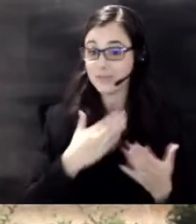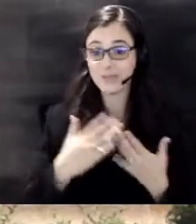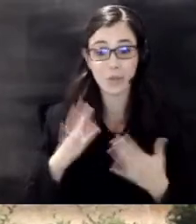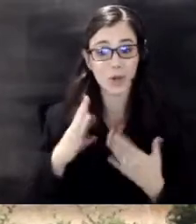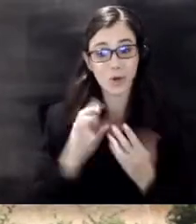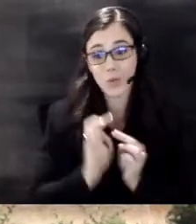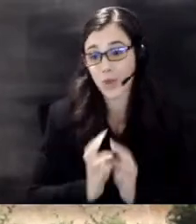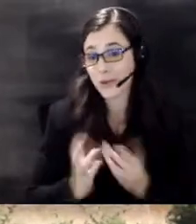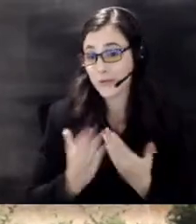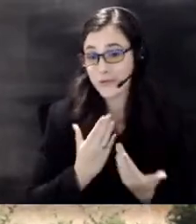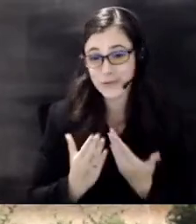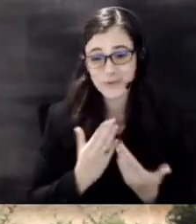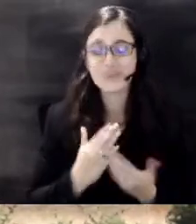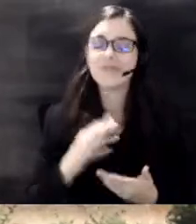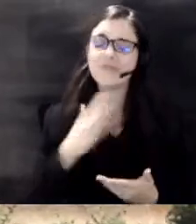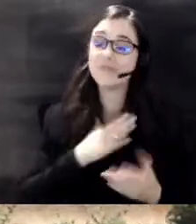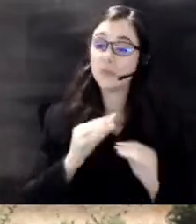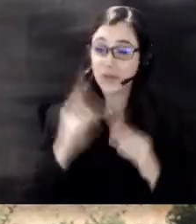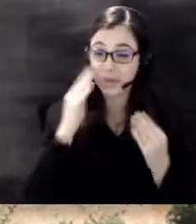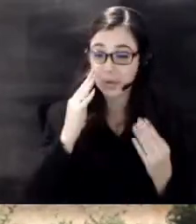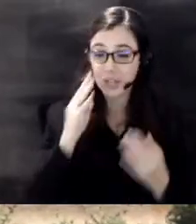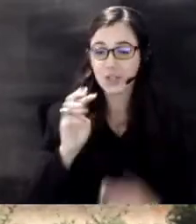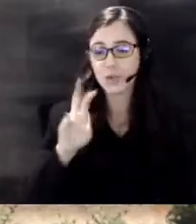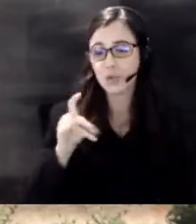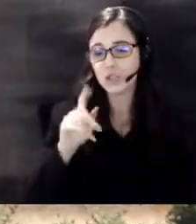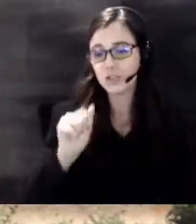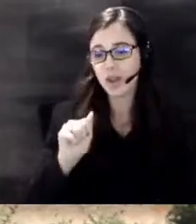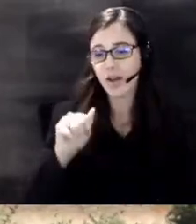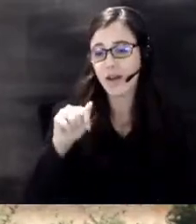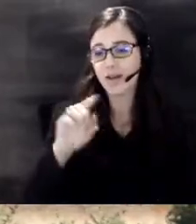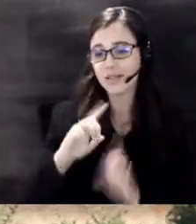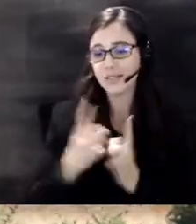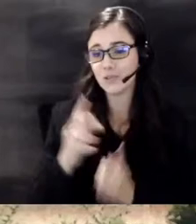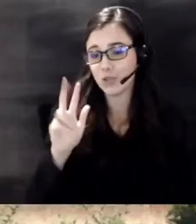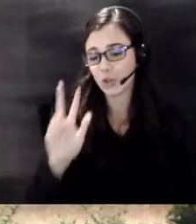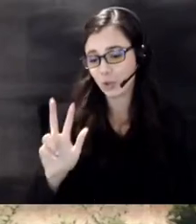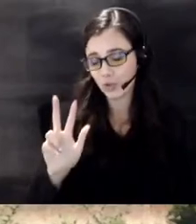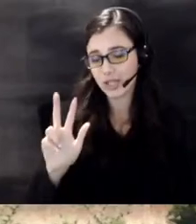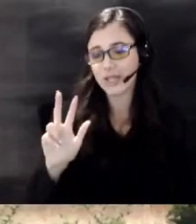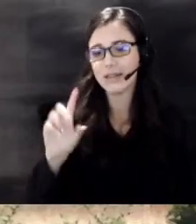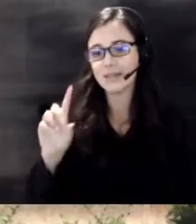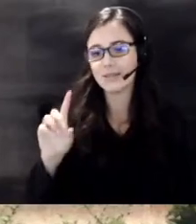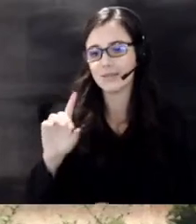this event please check out Wichita District 3's Facebook page and for more information about how